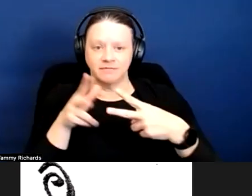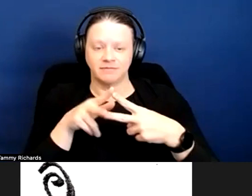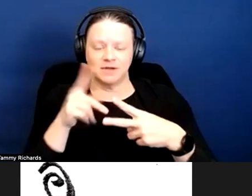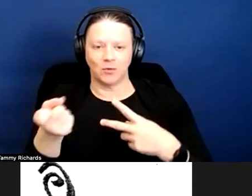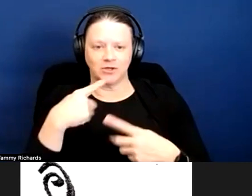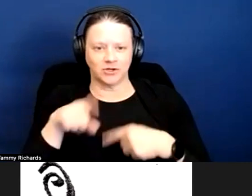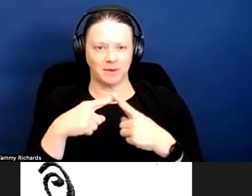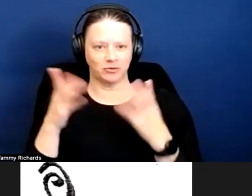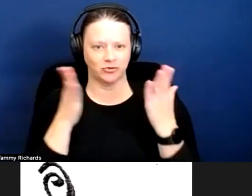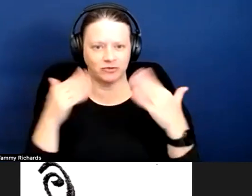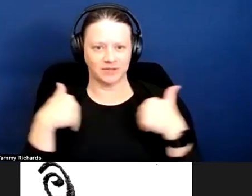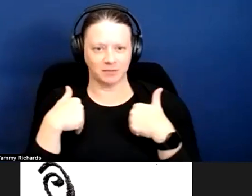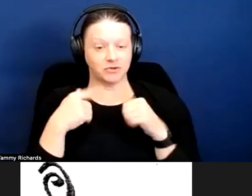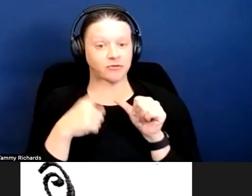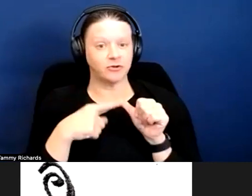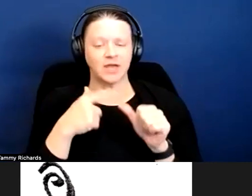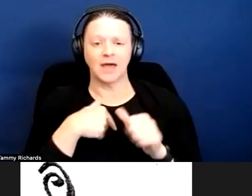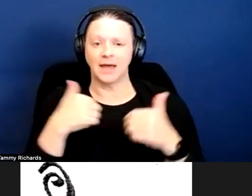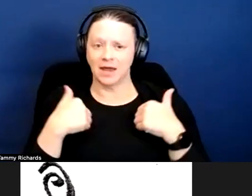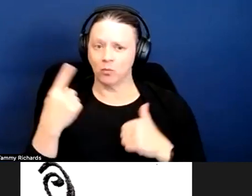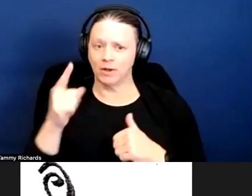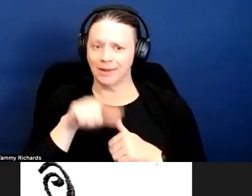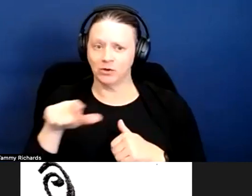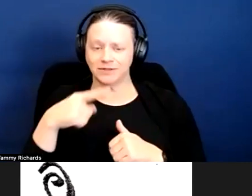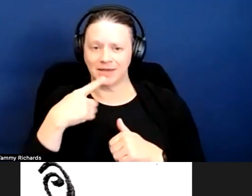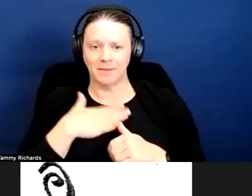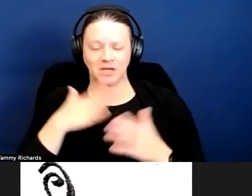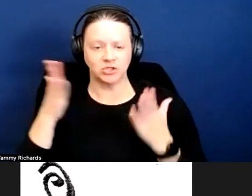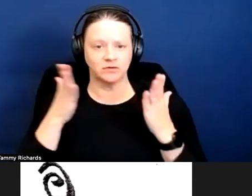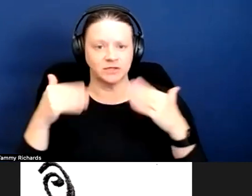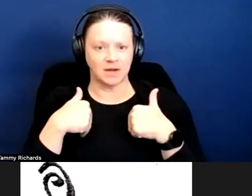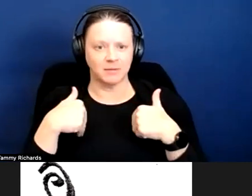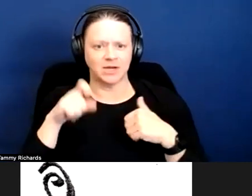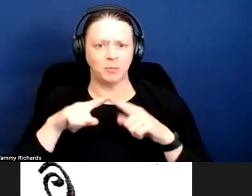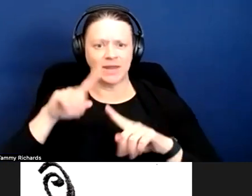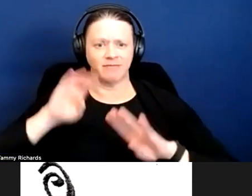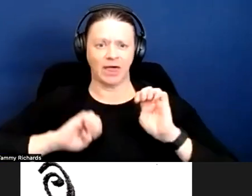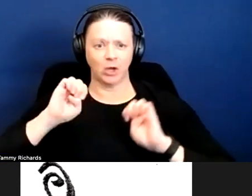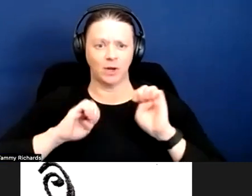The first is: I had a landlord say my service animal needed to be evaluated before they allowed it on the property.